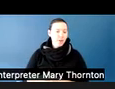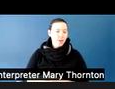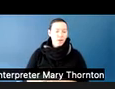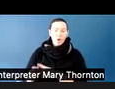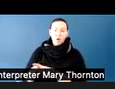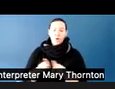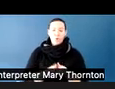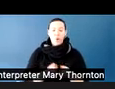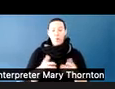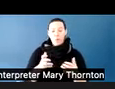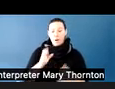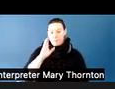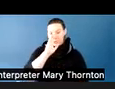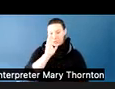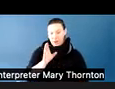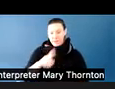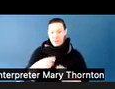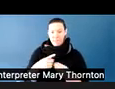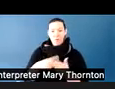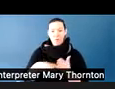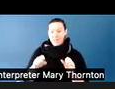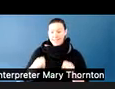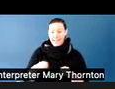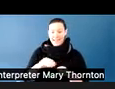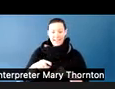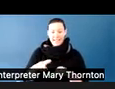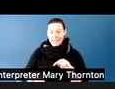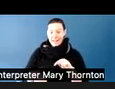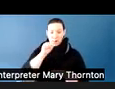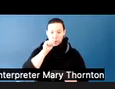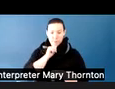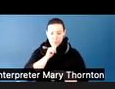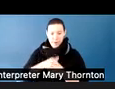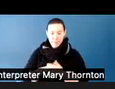with what we can and cannot tolerate. And then also in the moment, when--